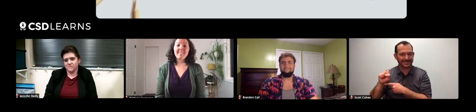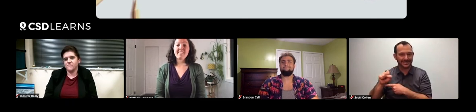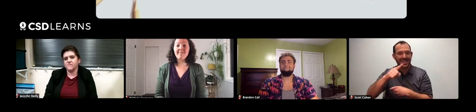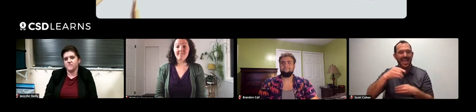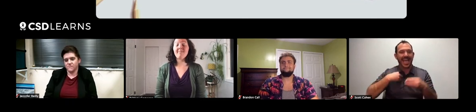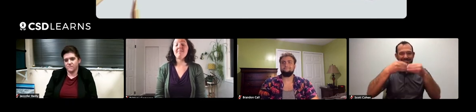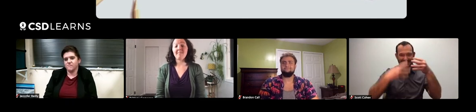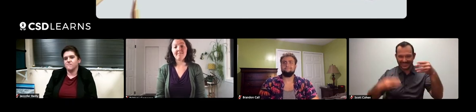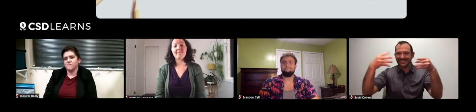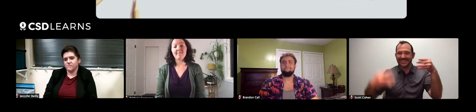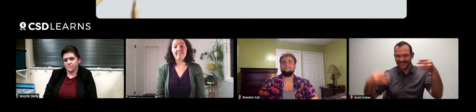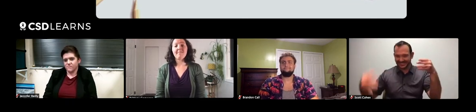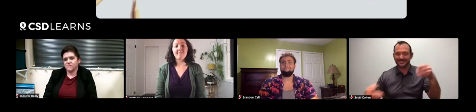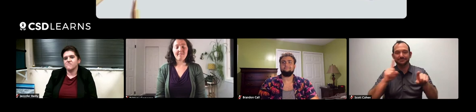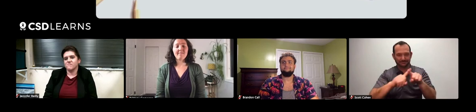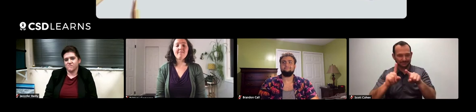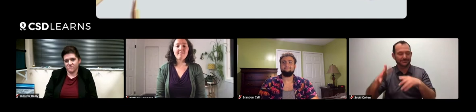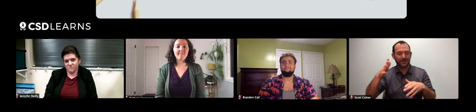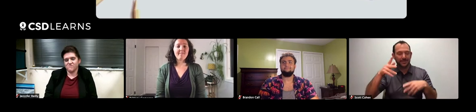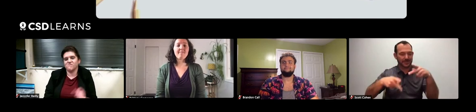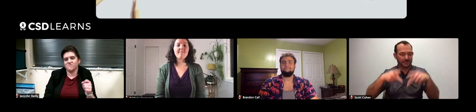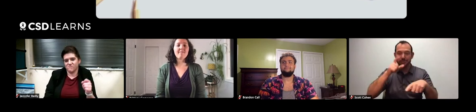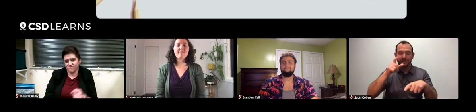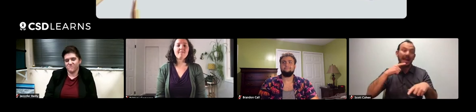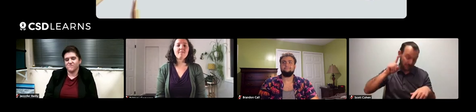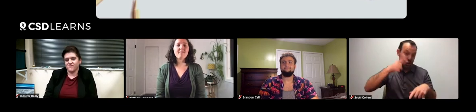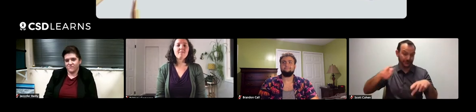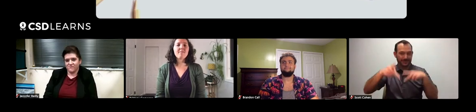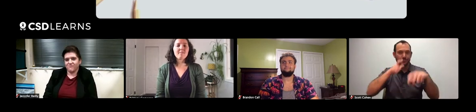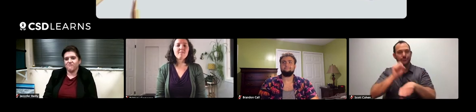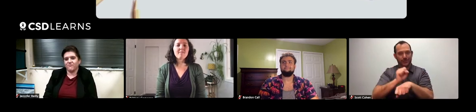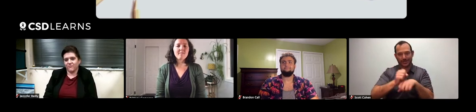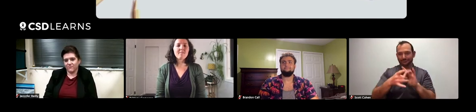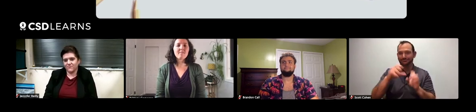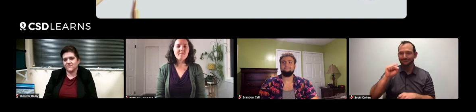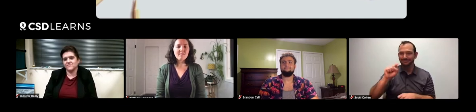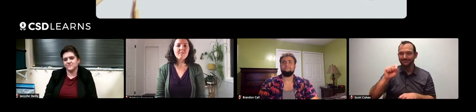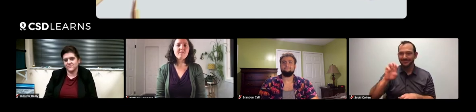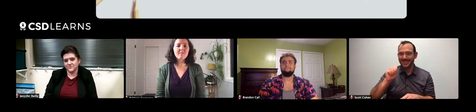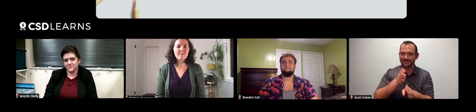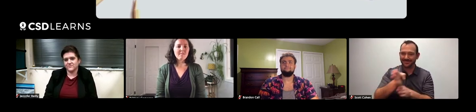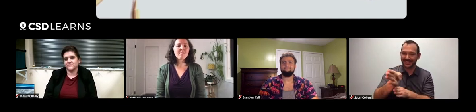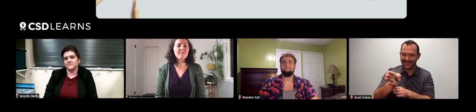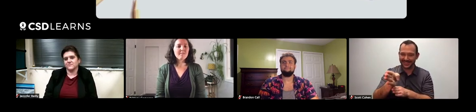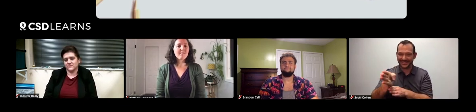Atomic Hands has several people, deaf professionals who are in the STEM field at their website.